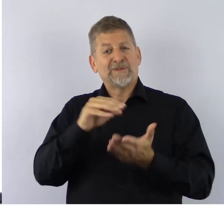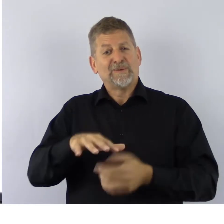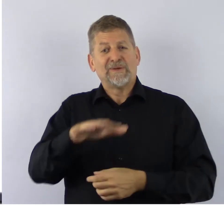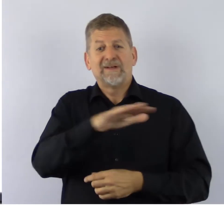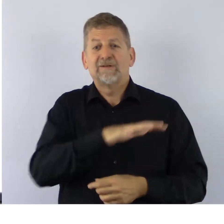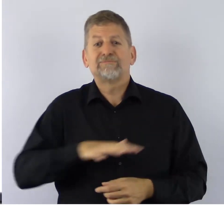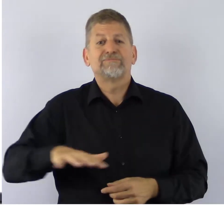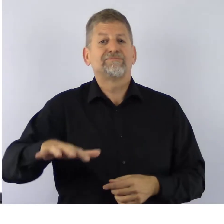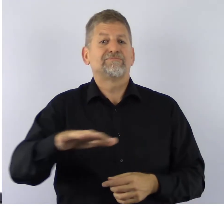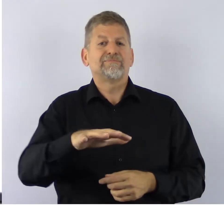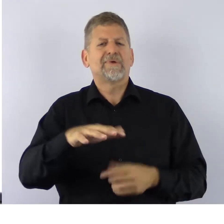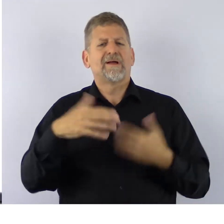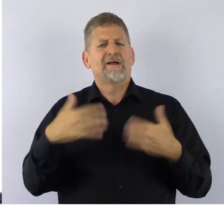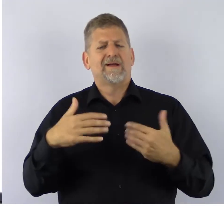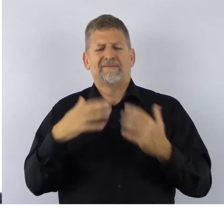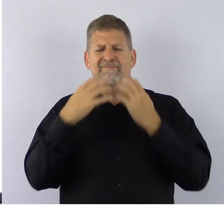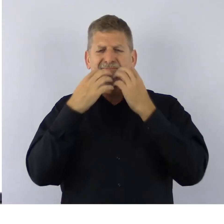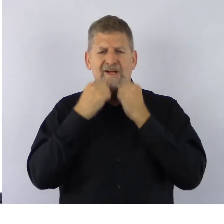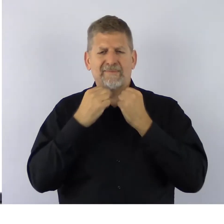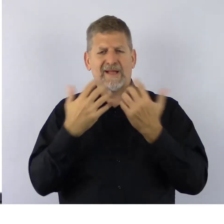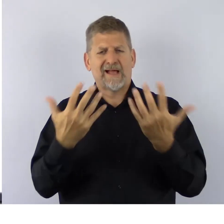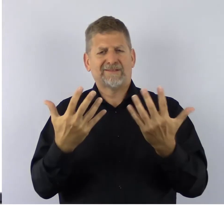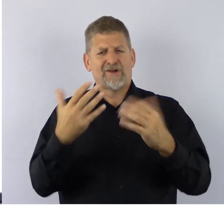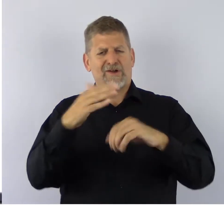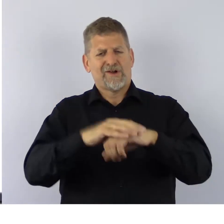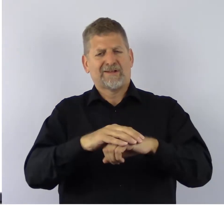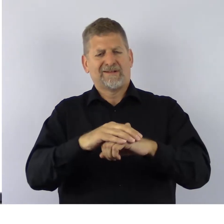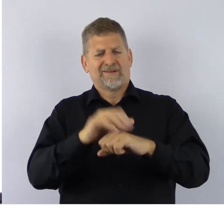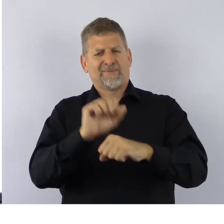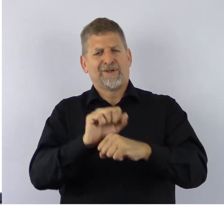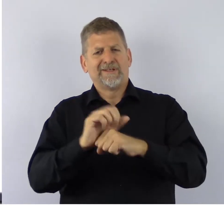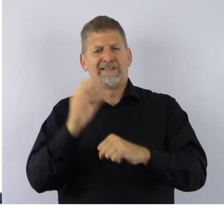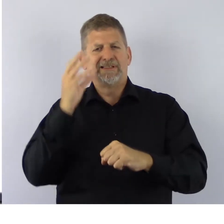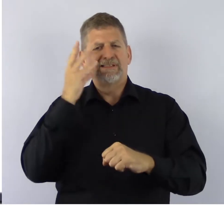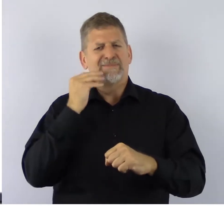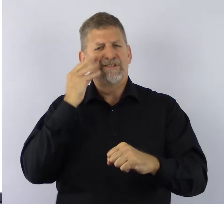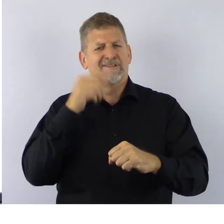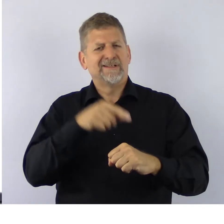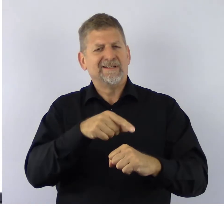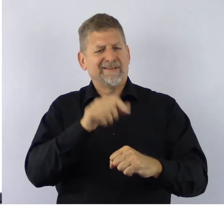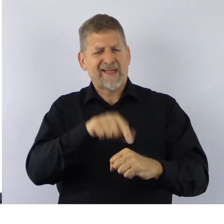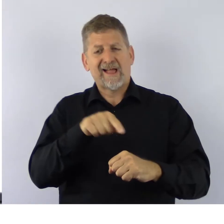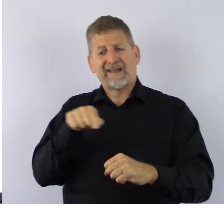valuable, hands-on work experience in a barrier-free environment.